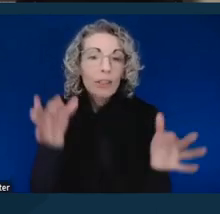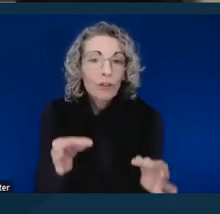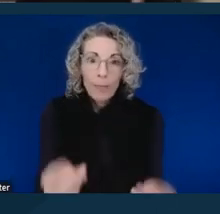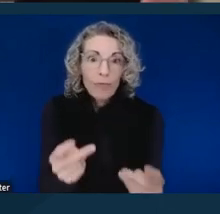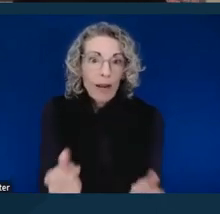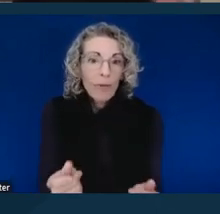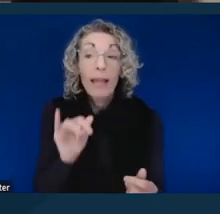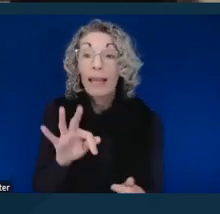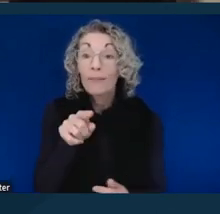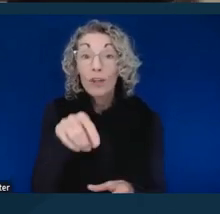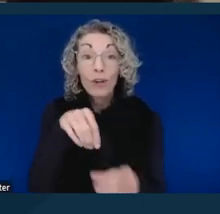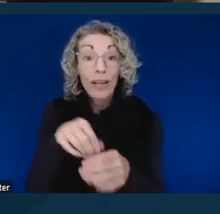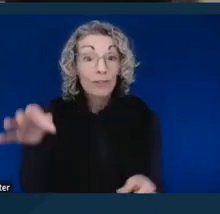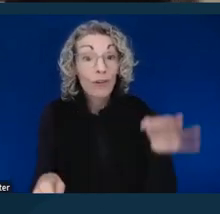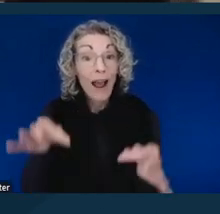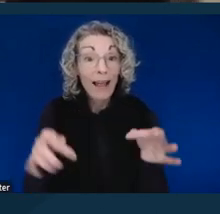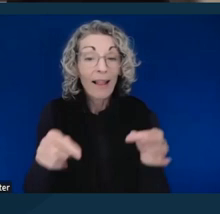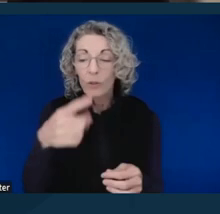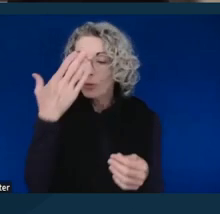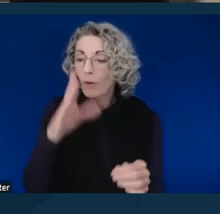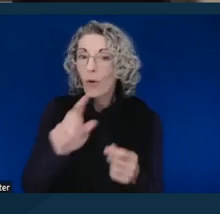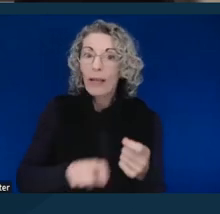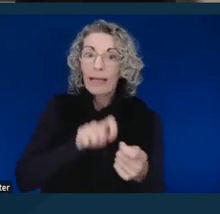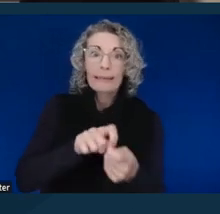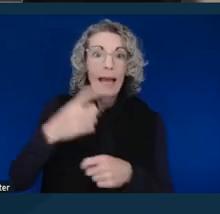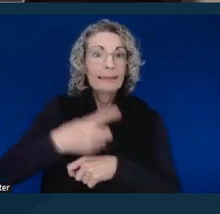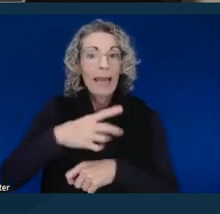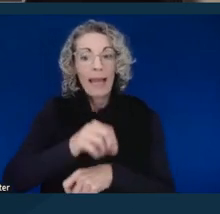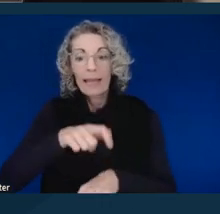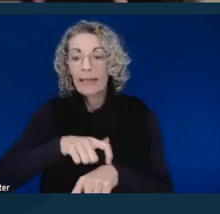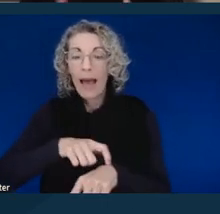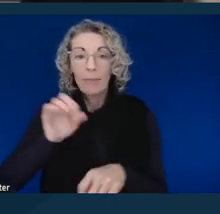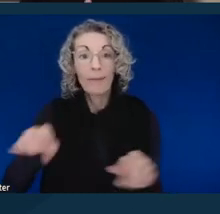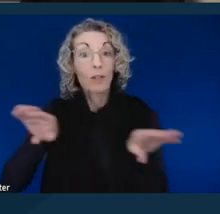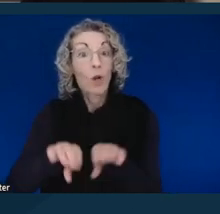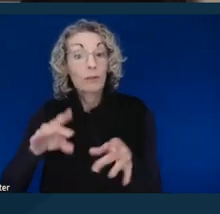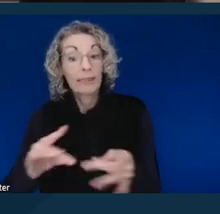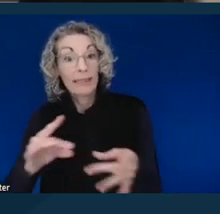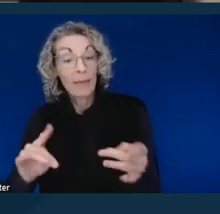you don't know the exact date and time of closing statements until the defense completes their case in chief